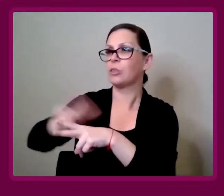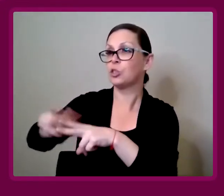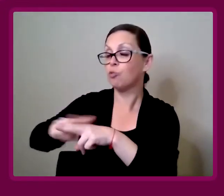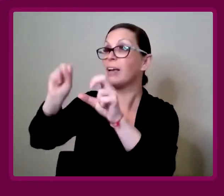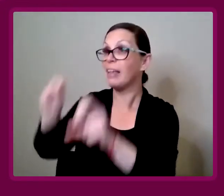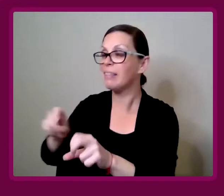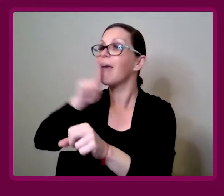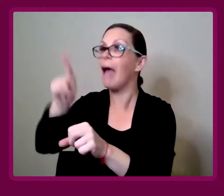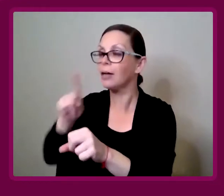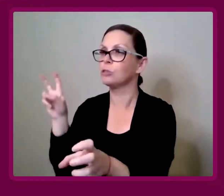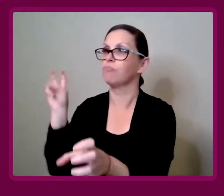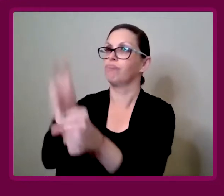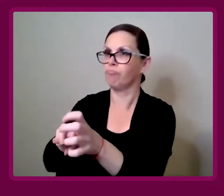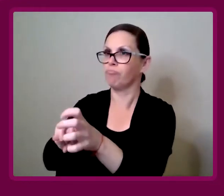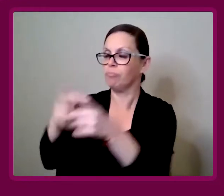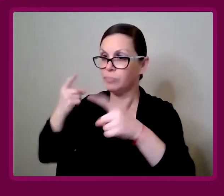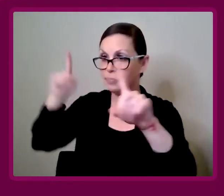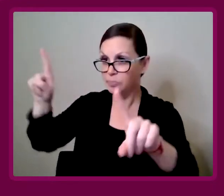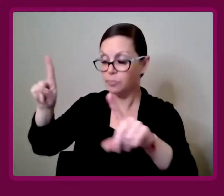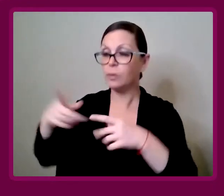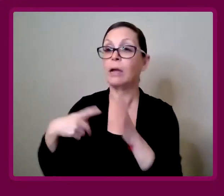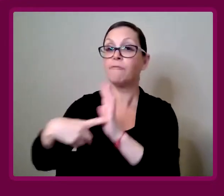Can they physically get on that train?